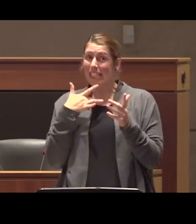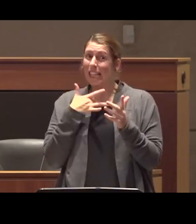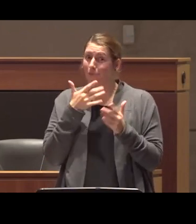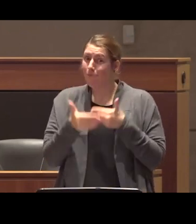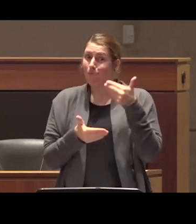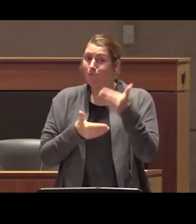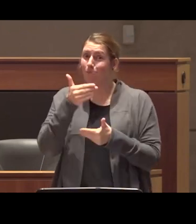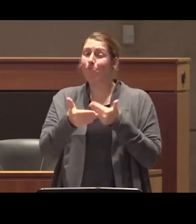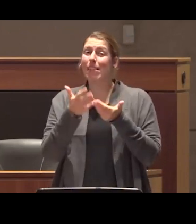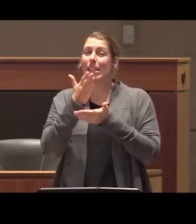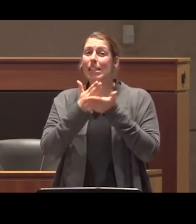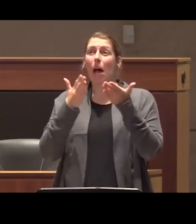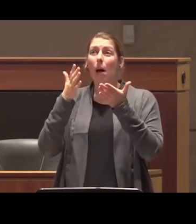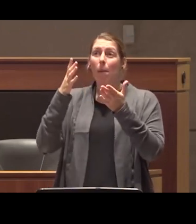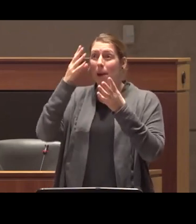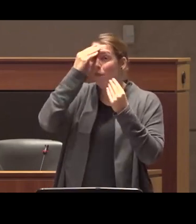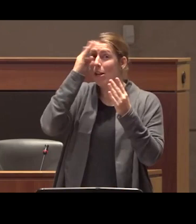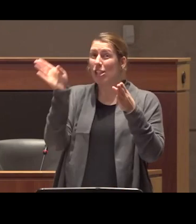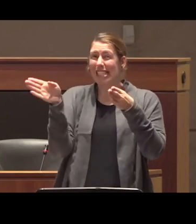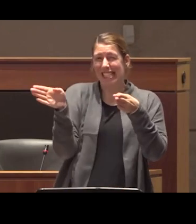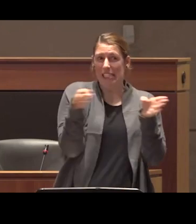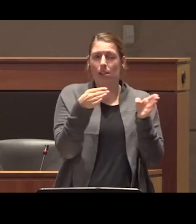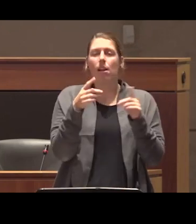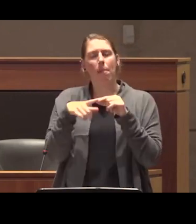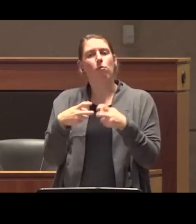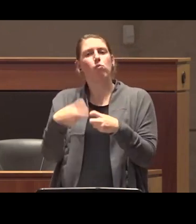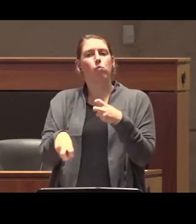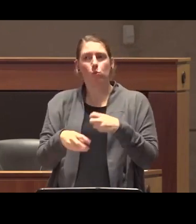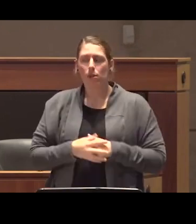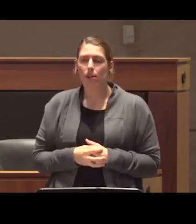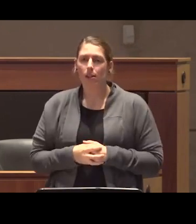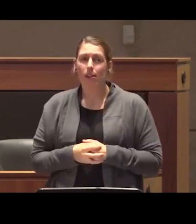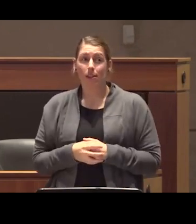of Shifting some of that but it is certainly an uphill battle and I would invite anyone